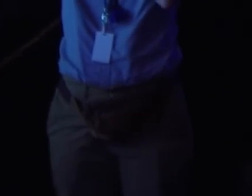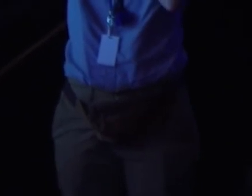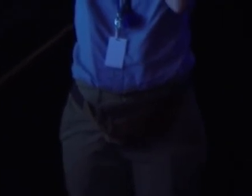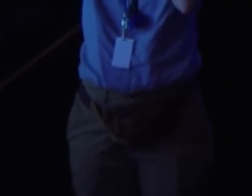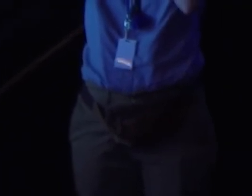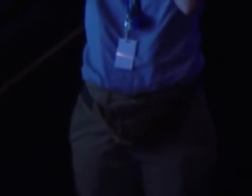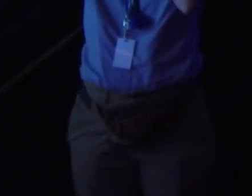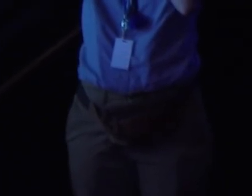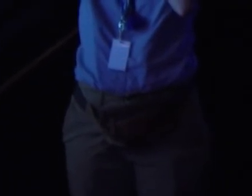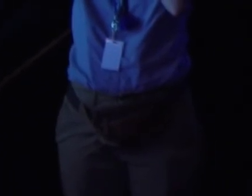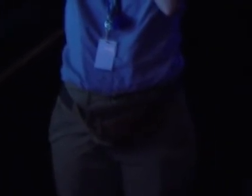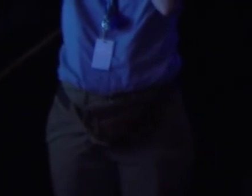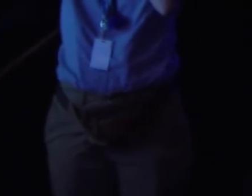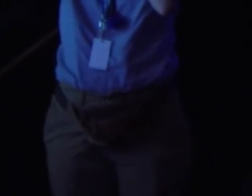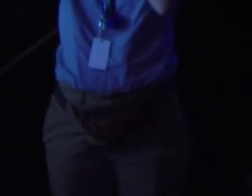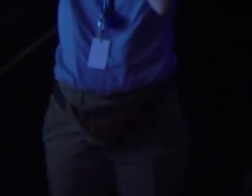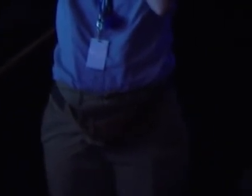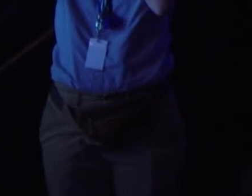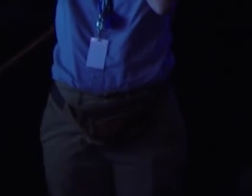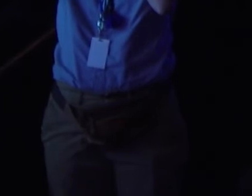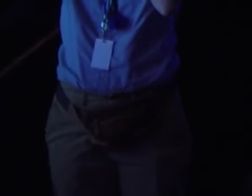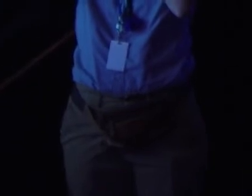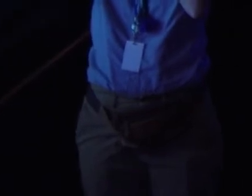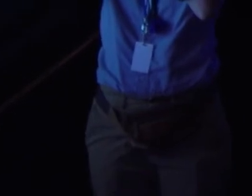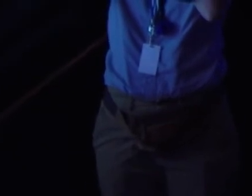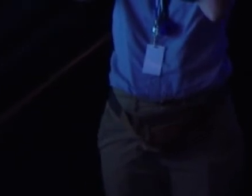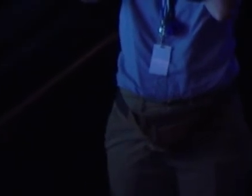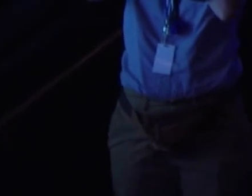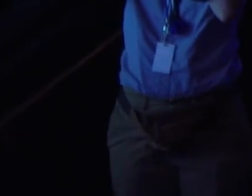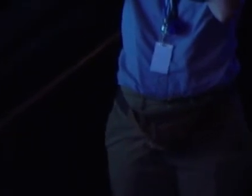Now I cannot believe that these things are happening to we